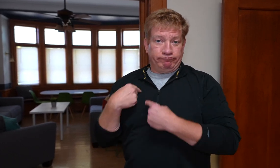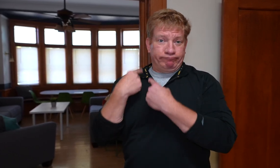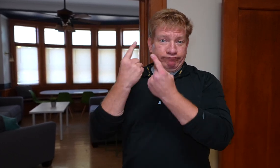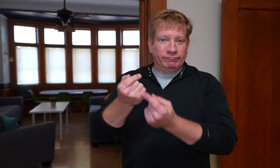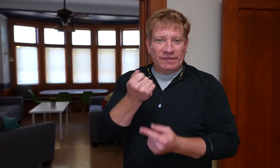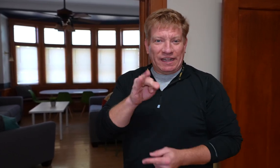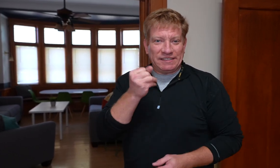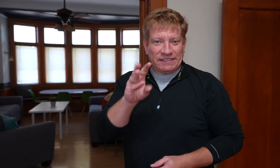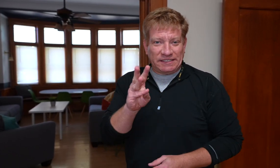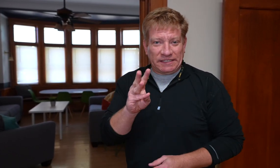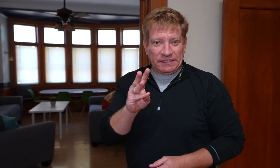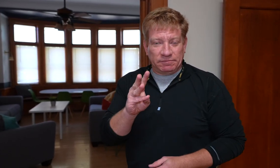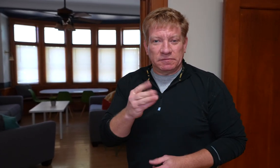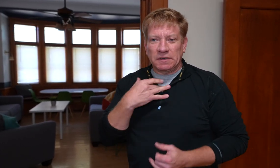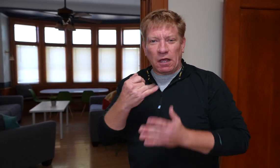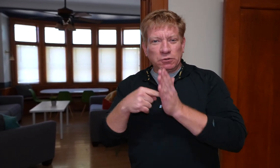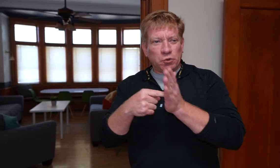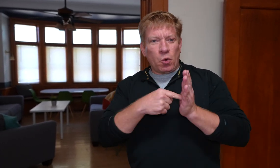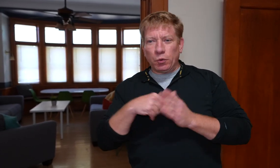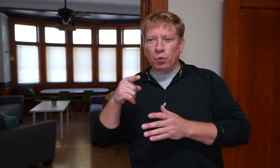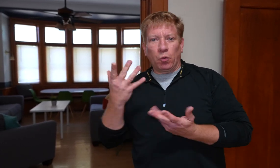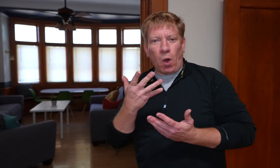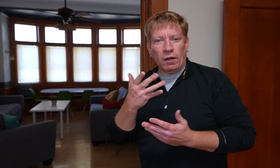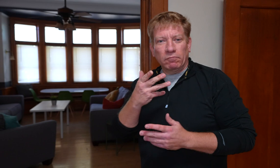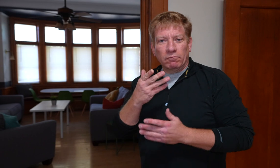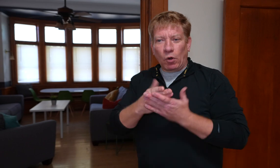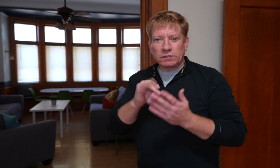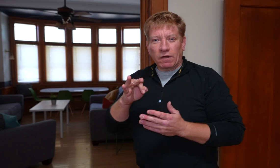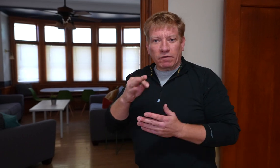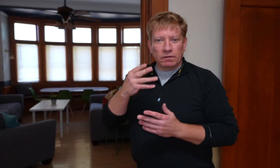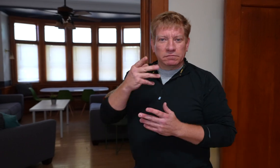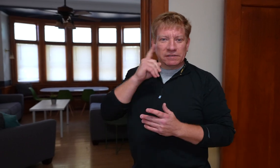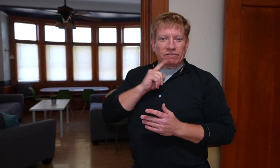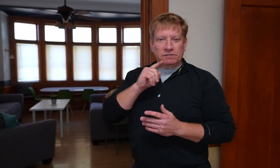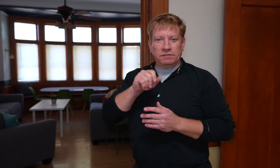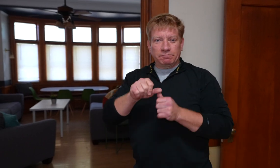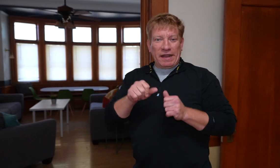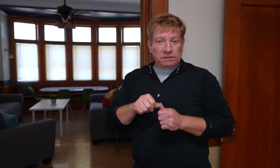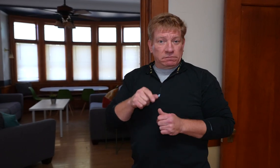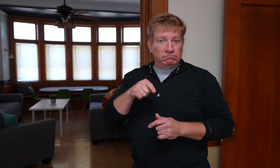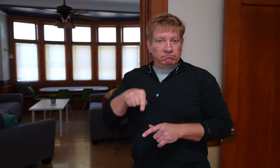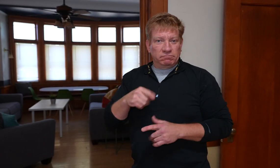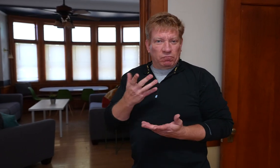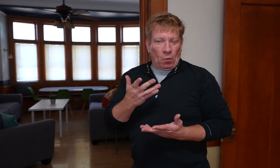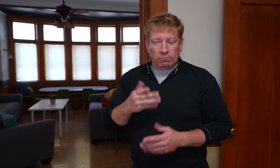serving as such since 1916. I’ll show you around and show you different parts of the Deaf space.